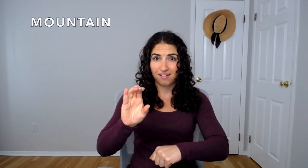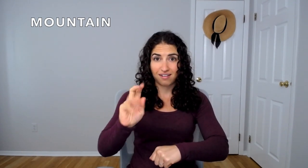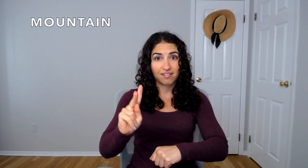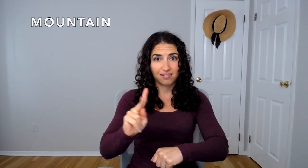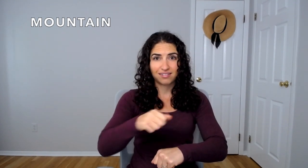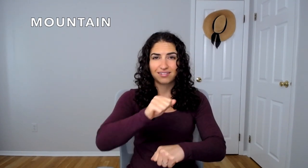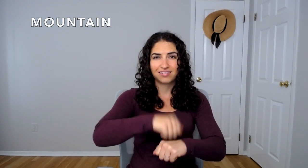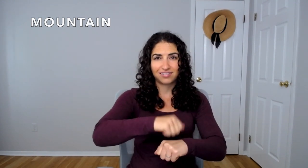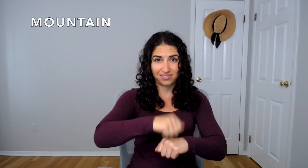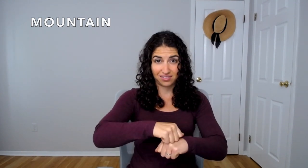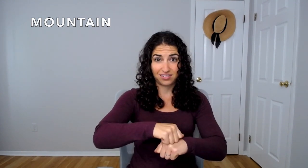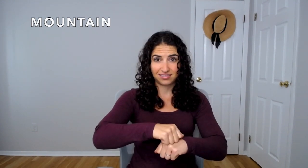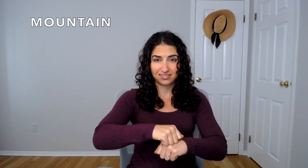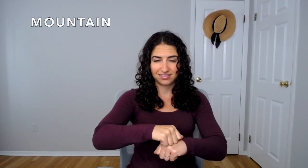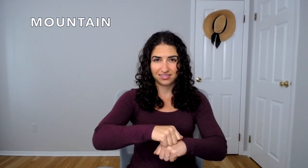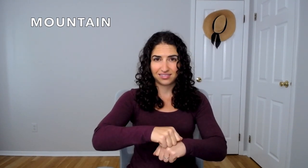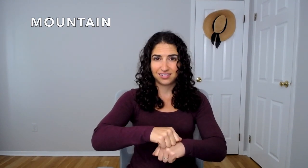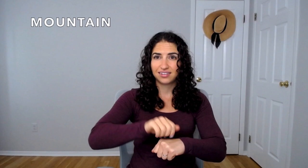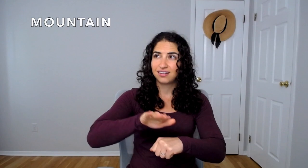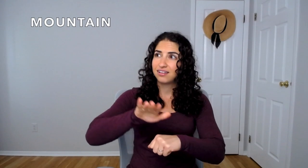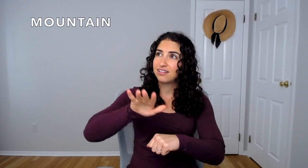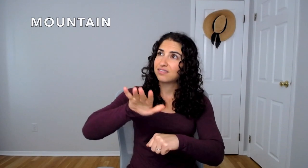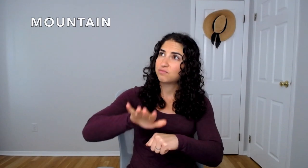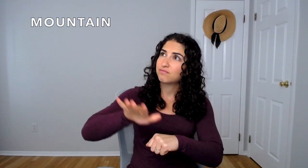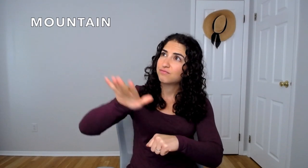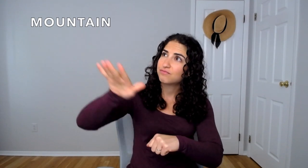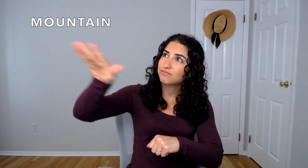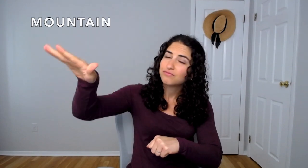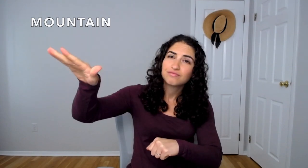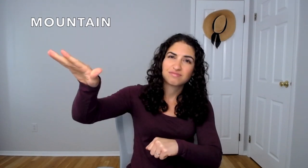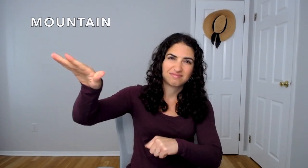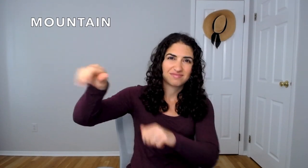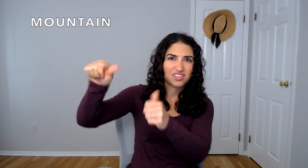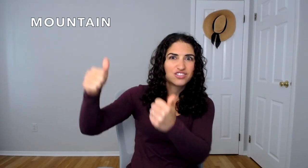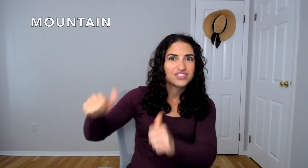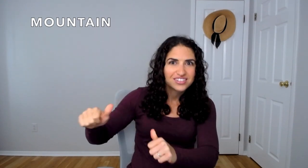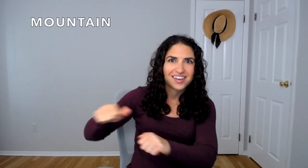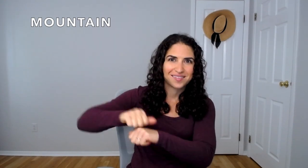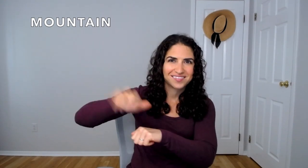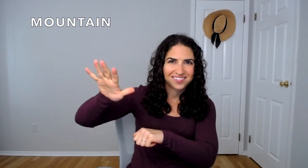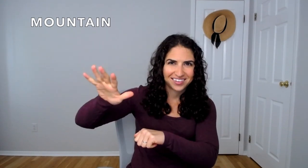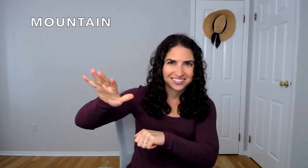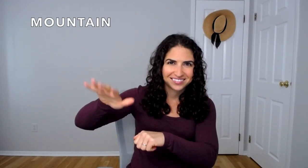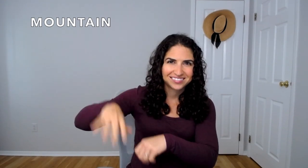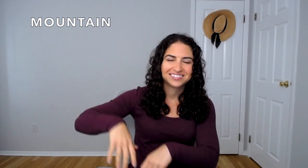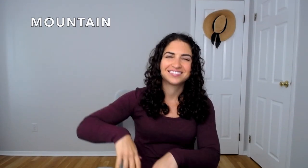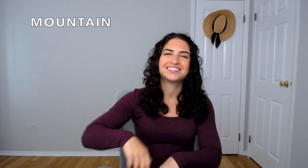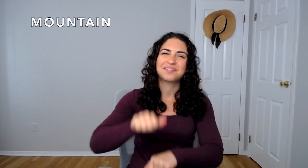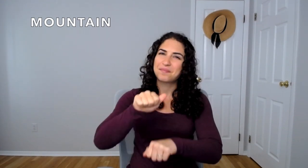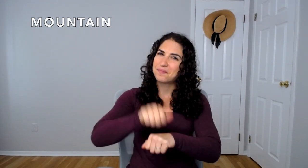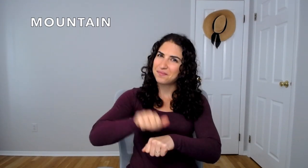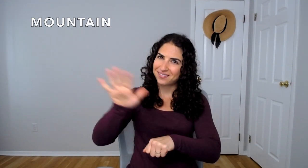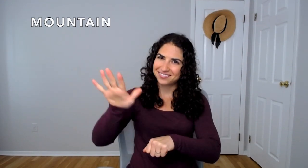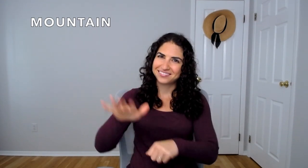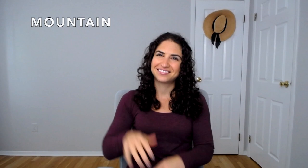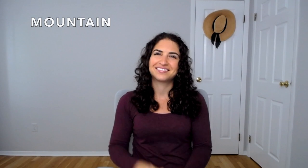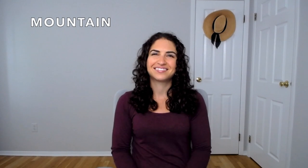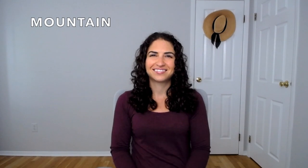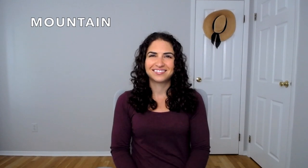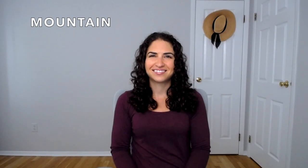ROCK, and then the shape upward MOUNTAIN